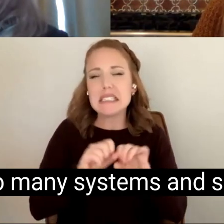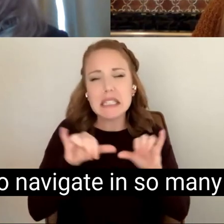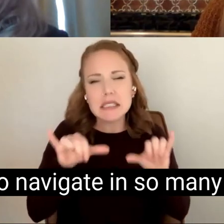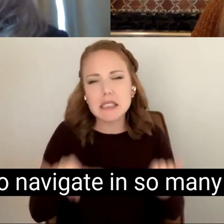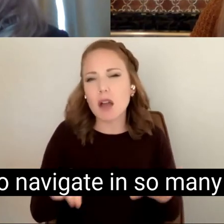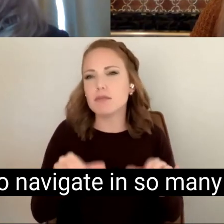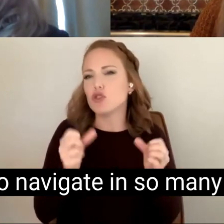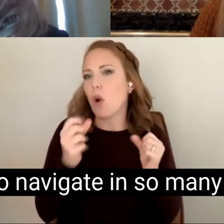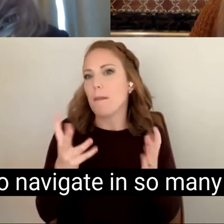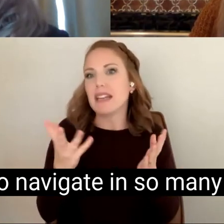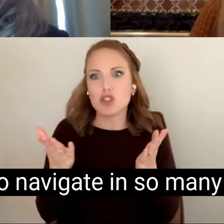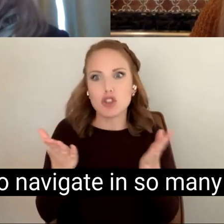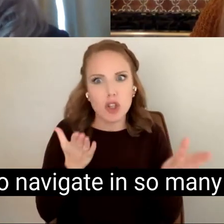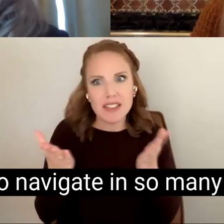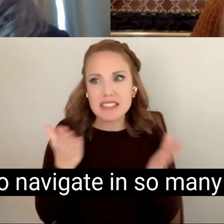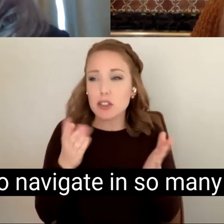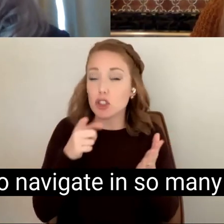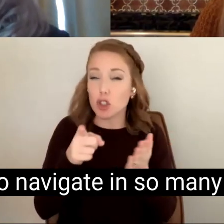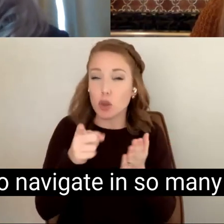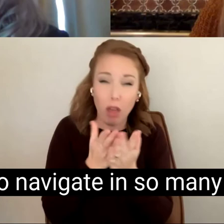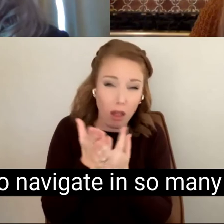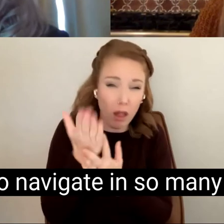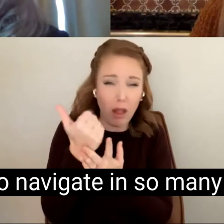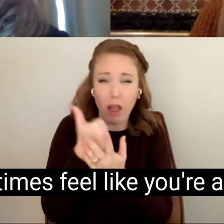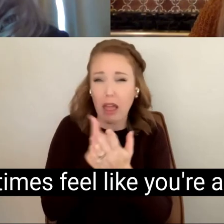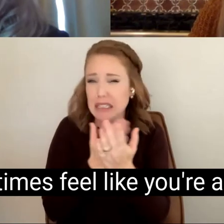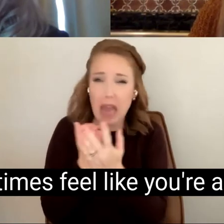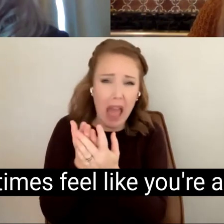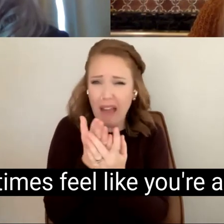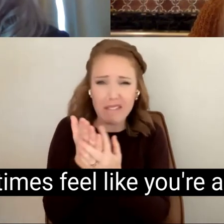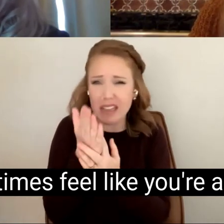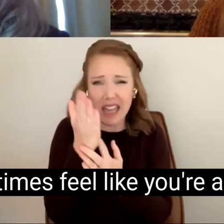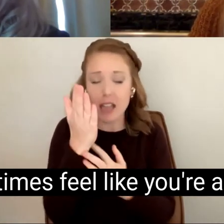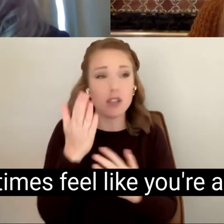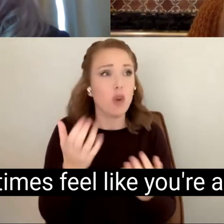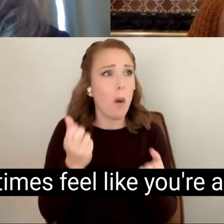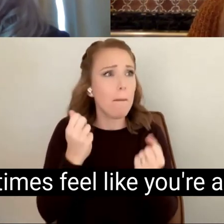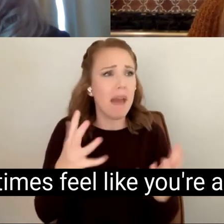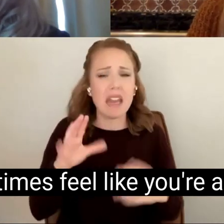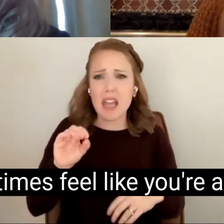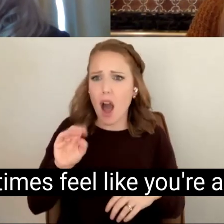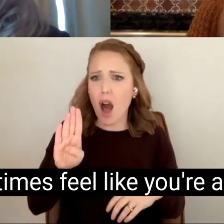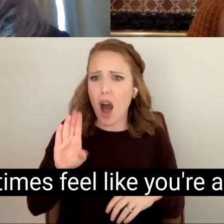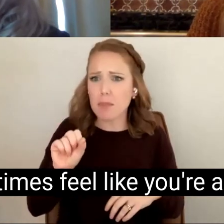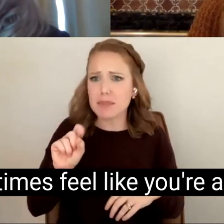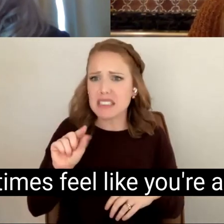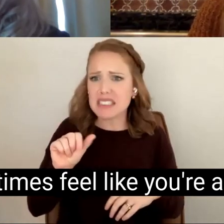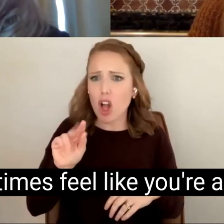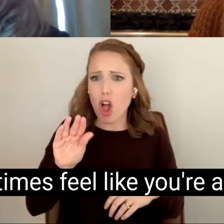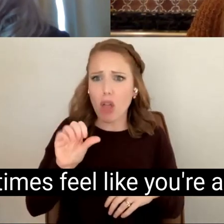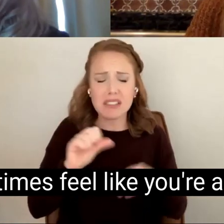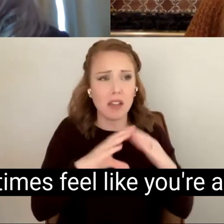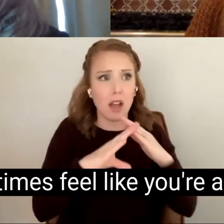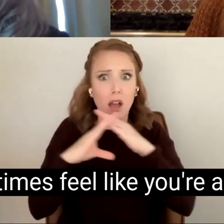you have to navigate in so many obstacles and sometimes feel like you're always just